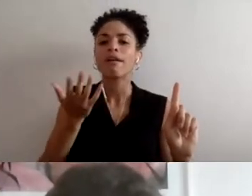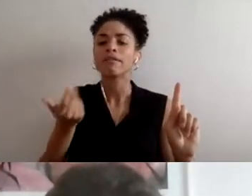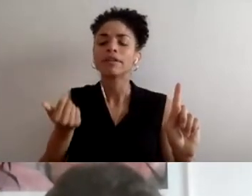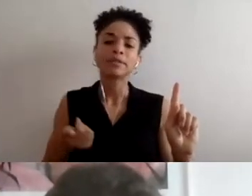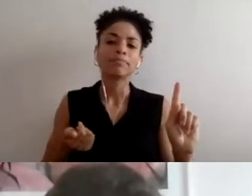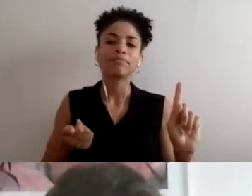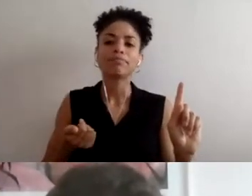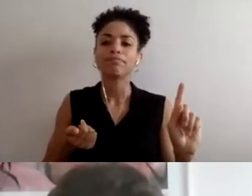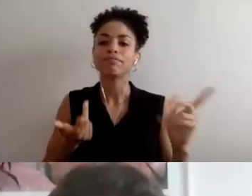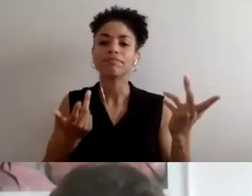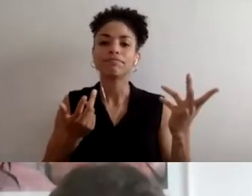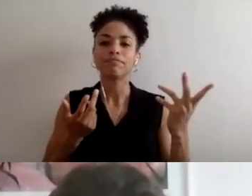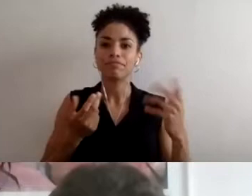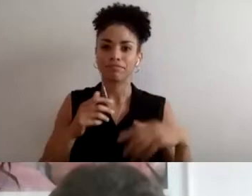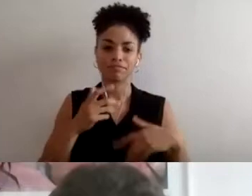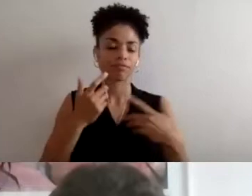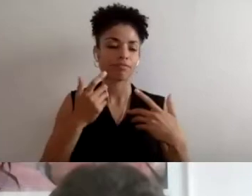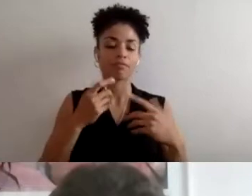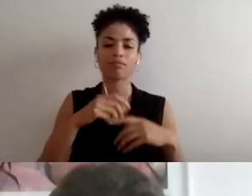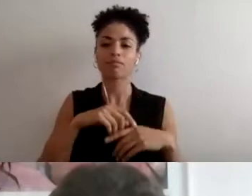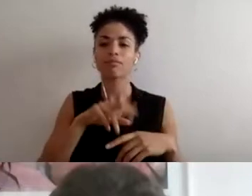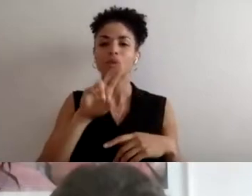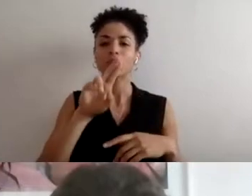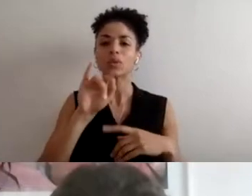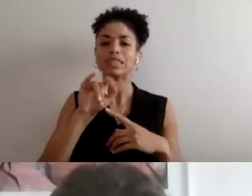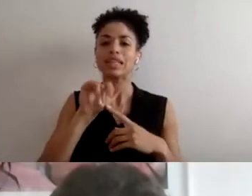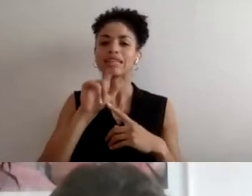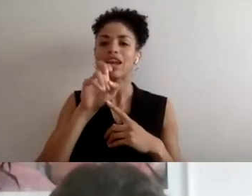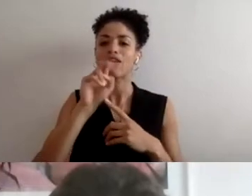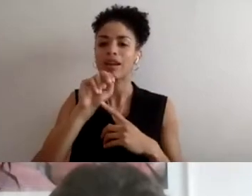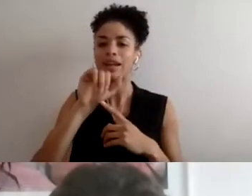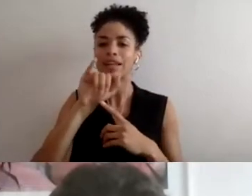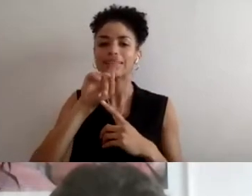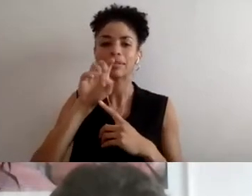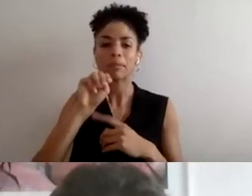utilitarianism and then go into welcoming, so we understand that our